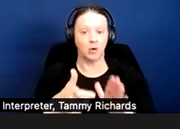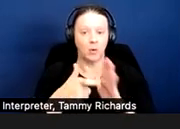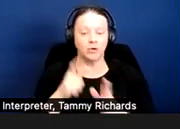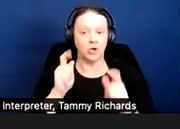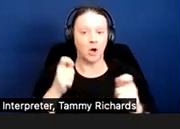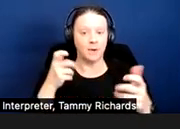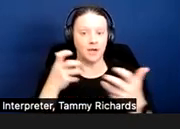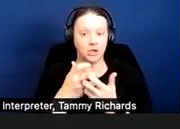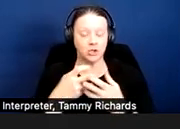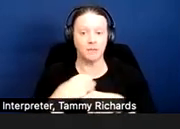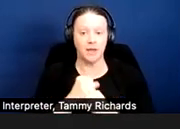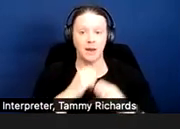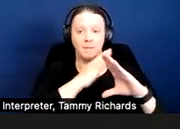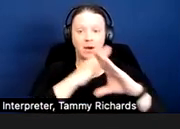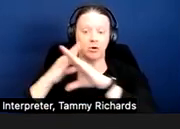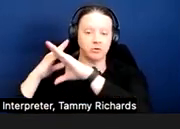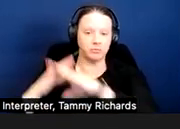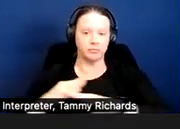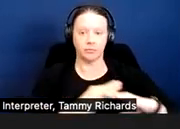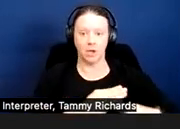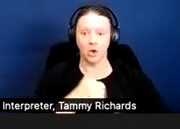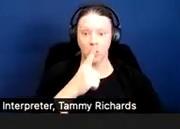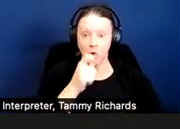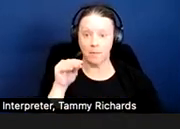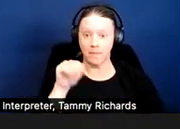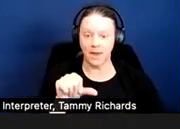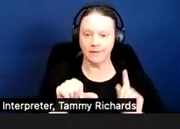barriers be removed at the expense of the public accommodation.